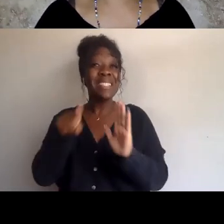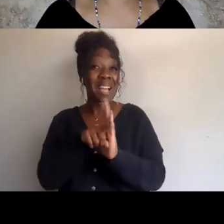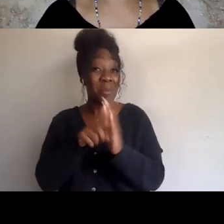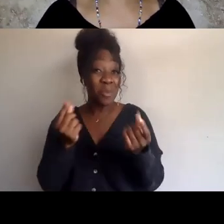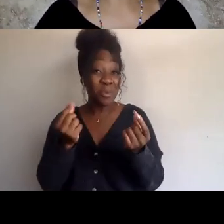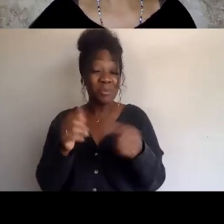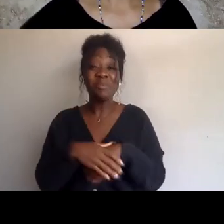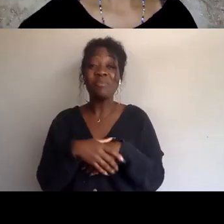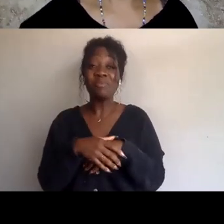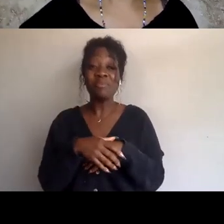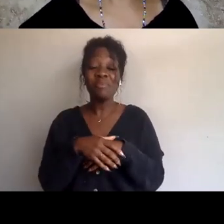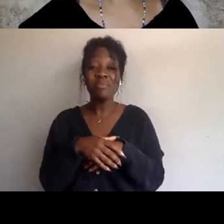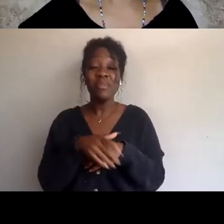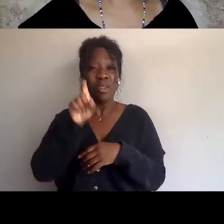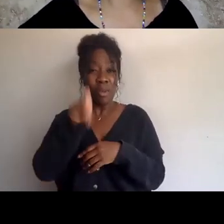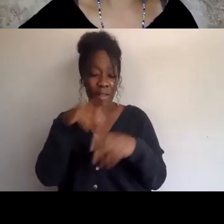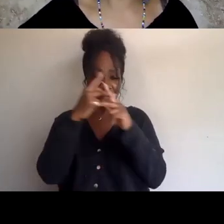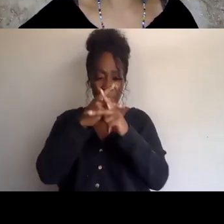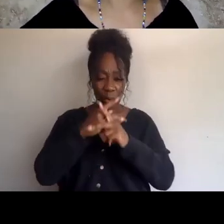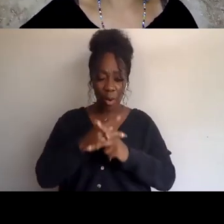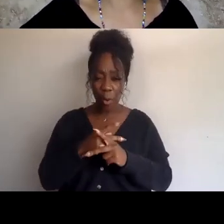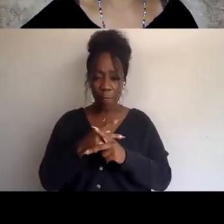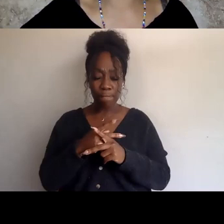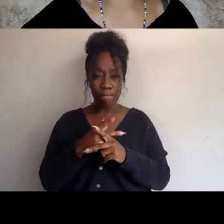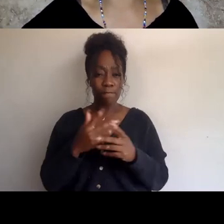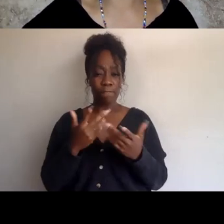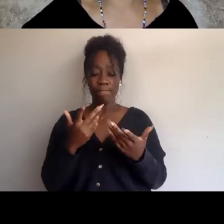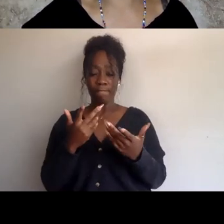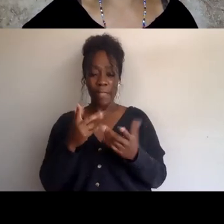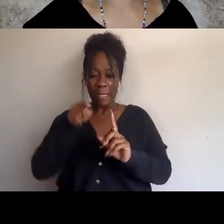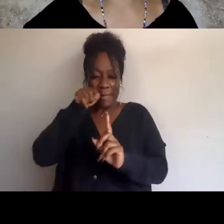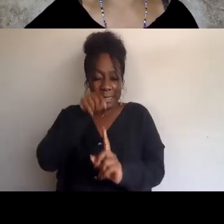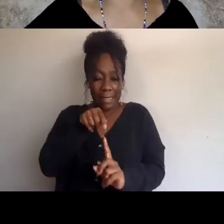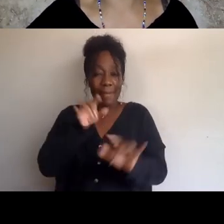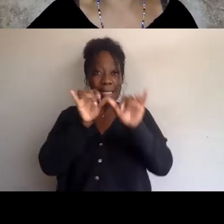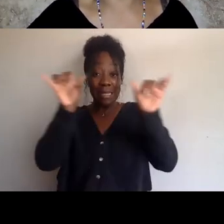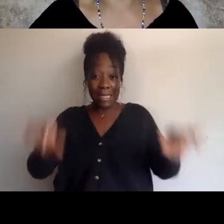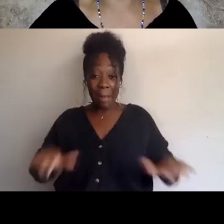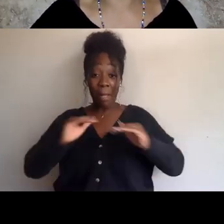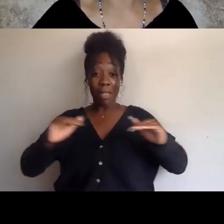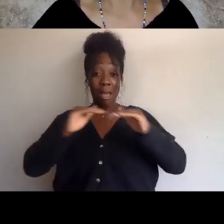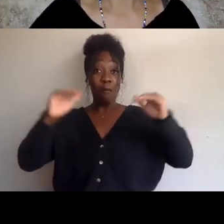out what systemic level effort is going to be your primary one.